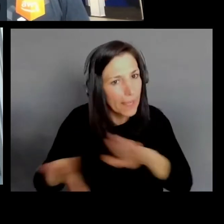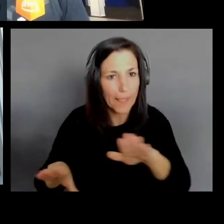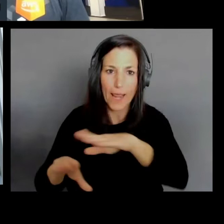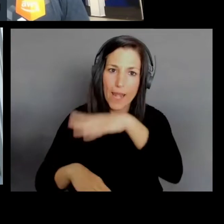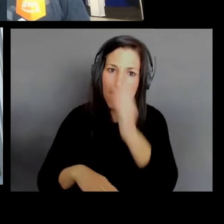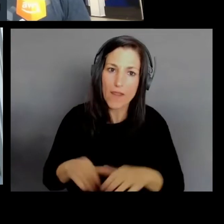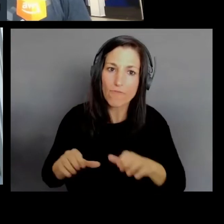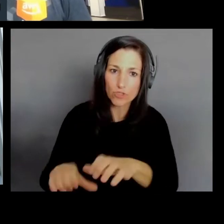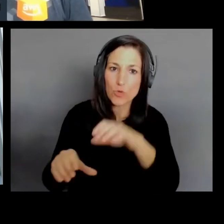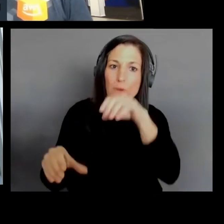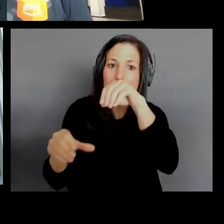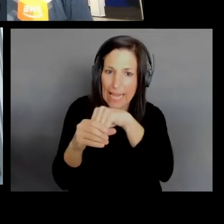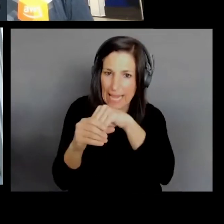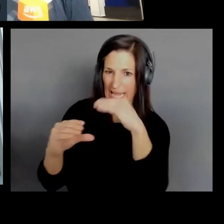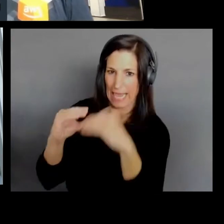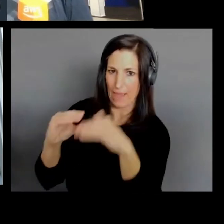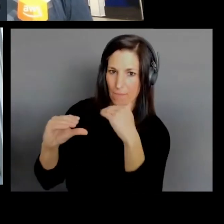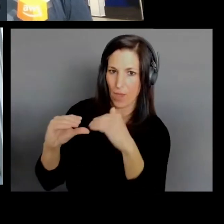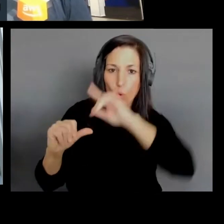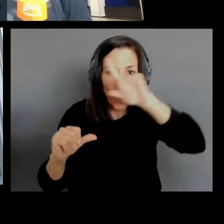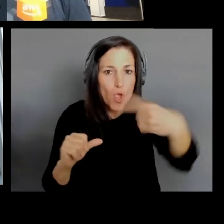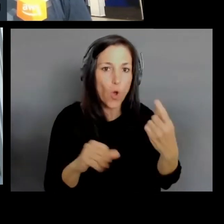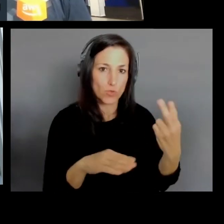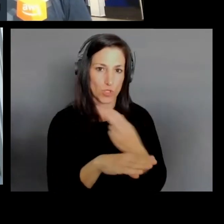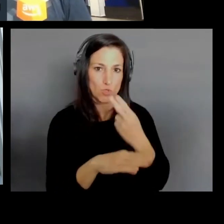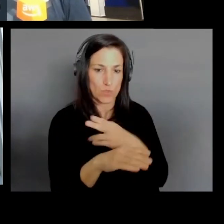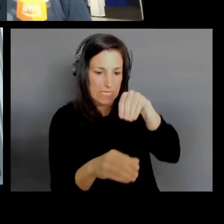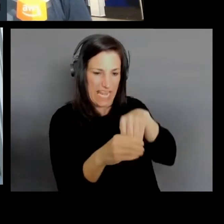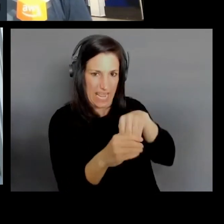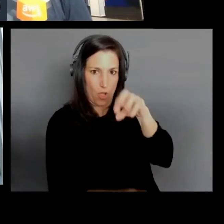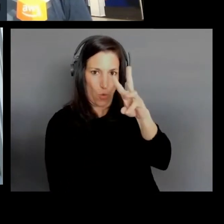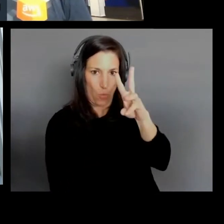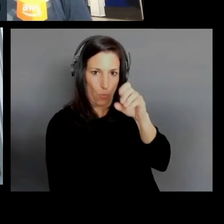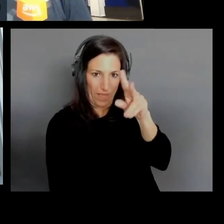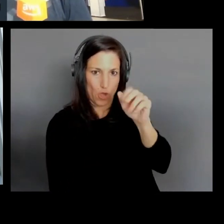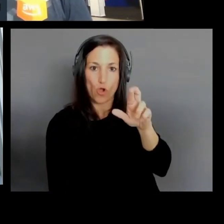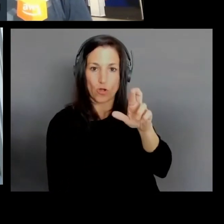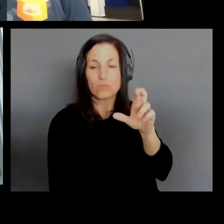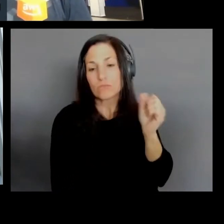And so you actually get a little bit of an OPSEC benefit there too, because if somebody were to say, like,